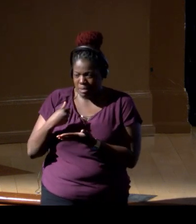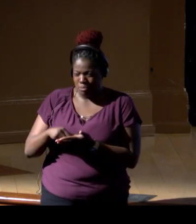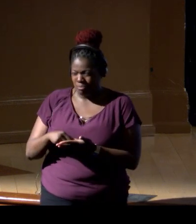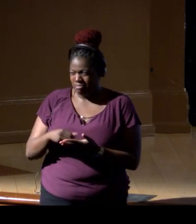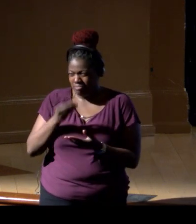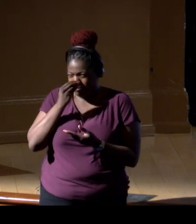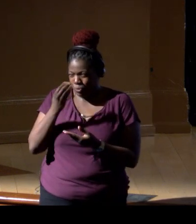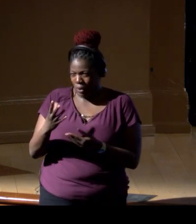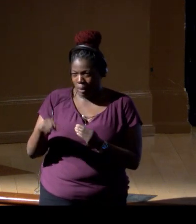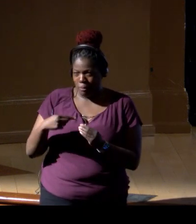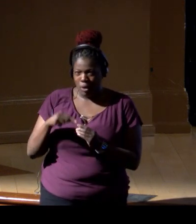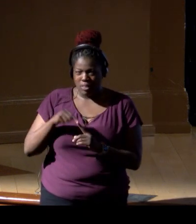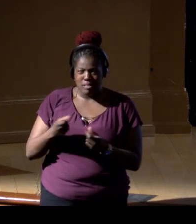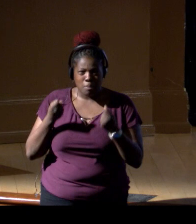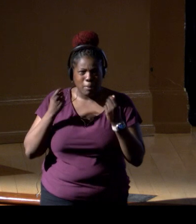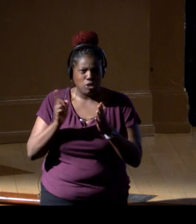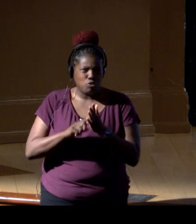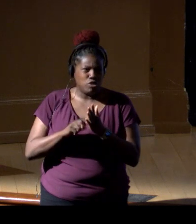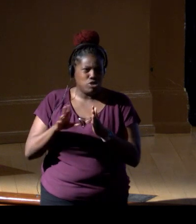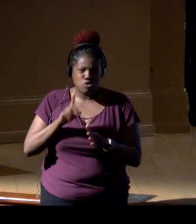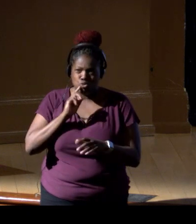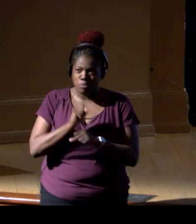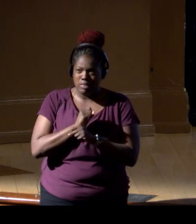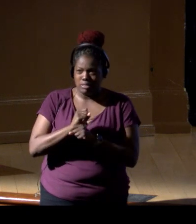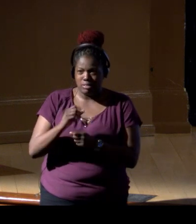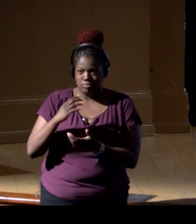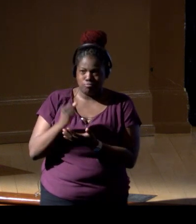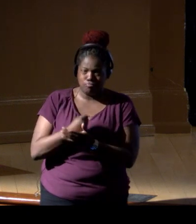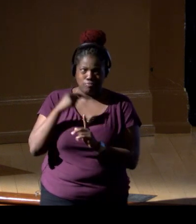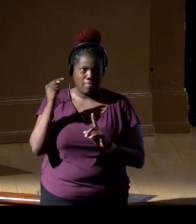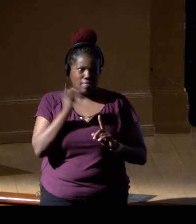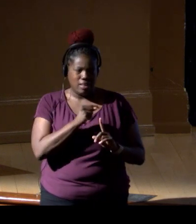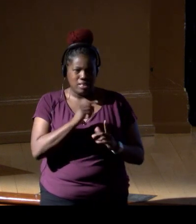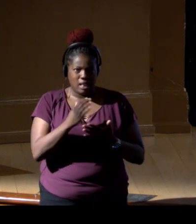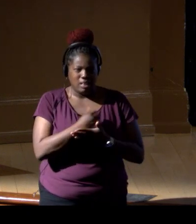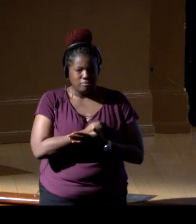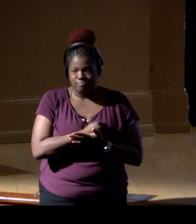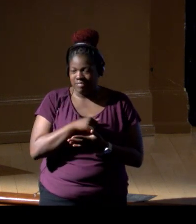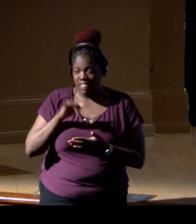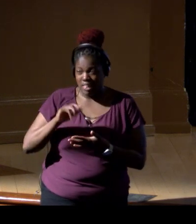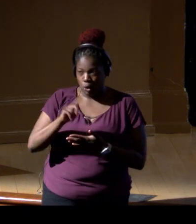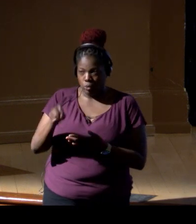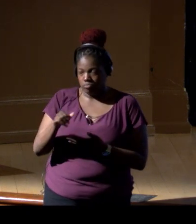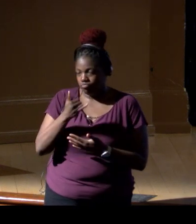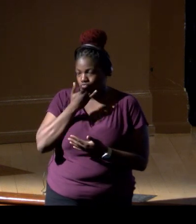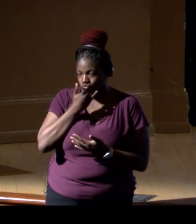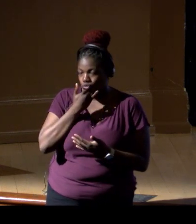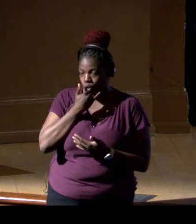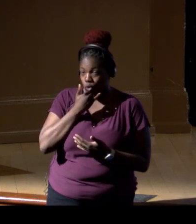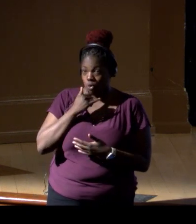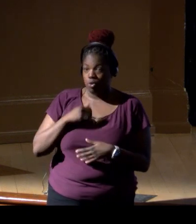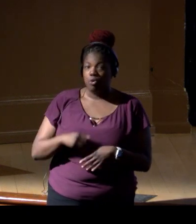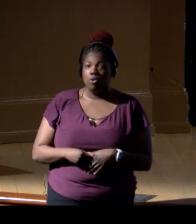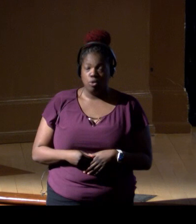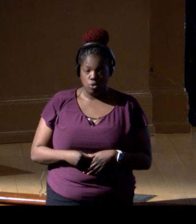"How many researchers actually use the collections?" Well, I think that's the wrong question, right? Because the things that we can learn